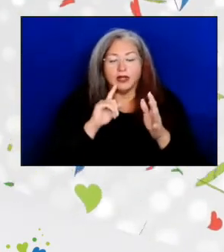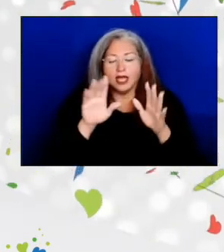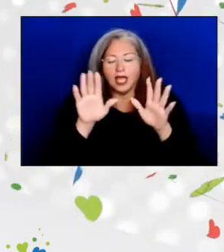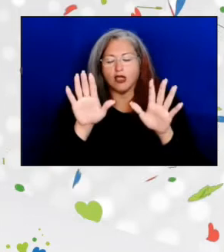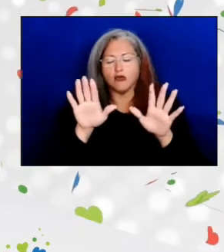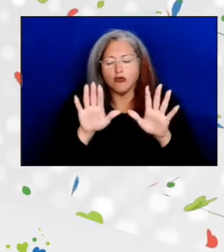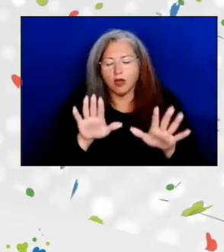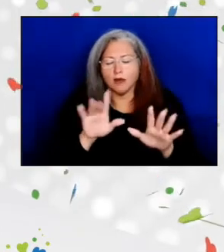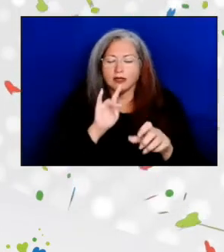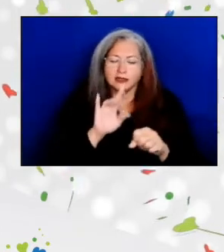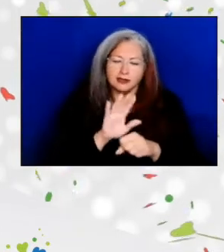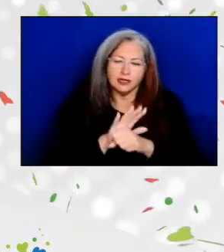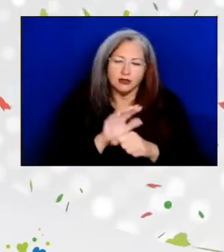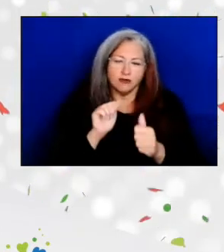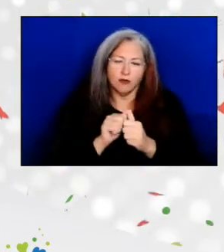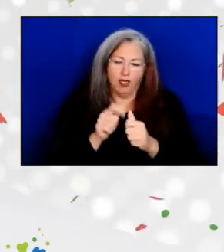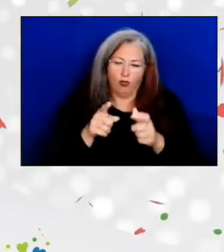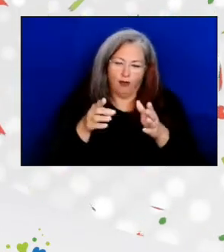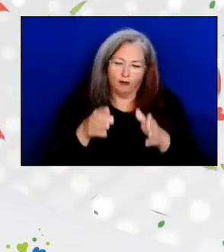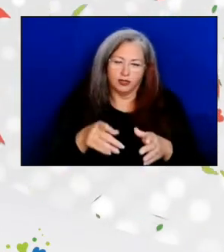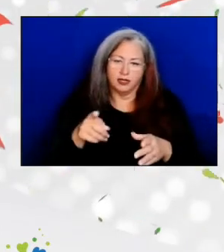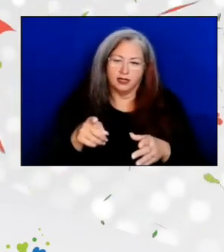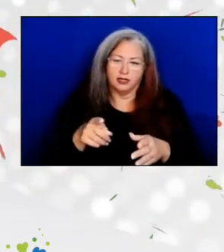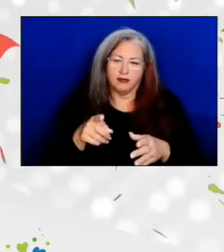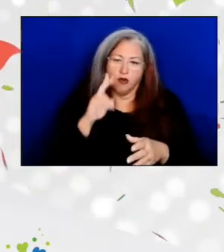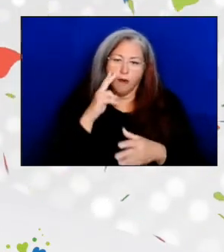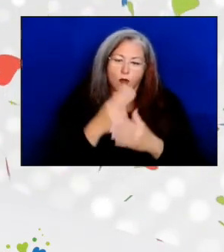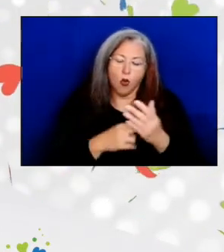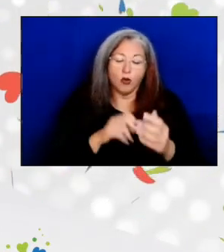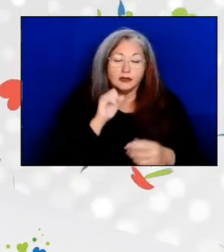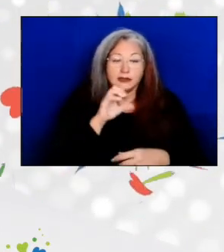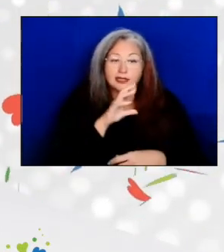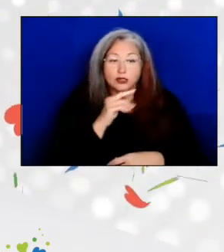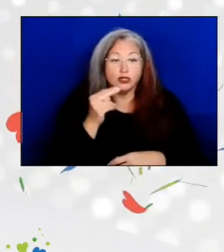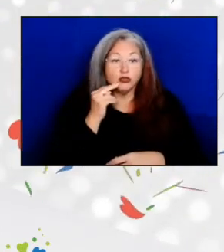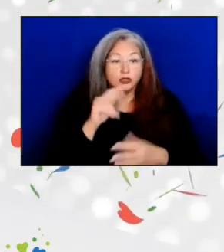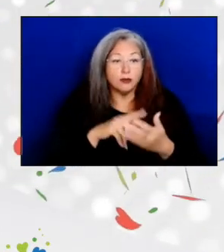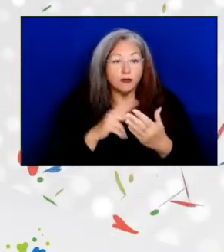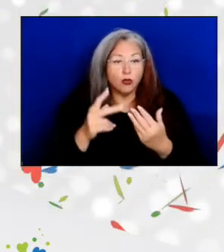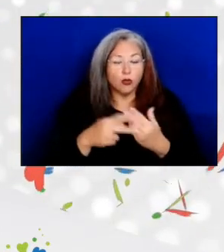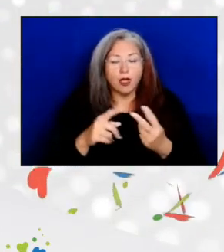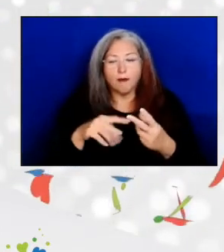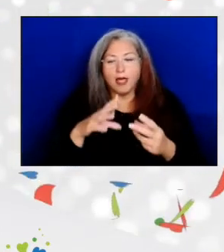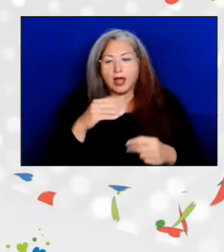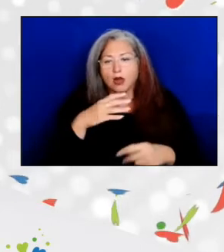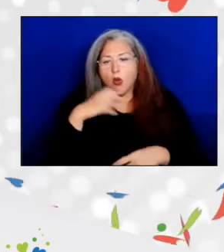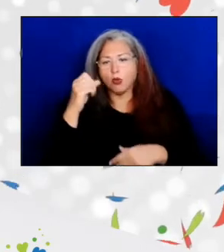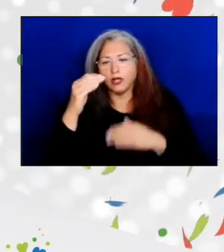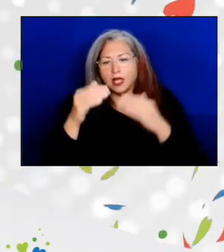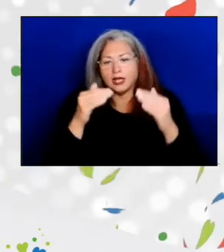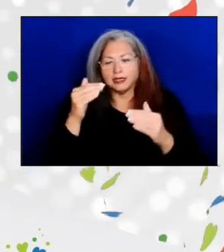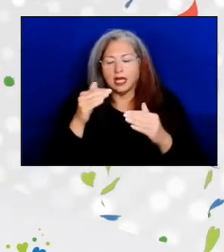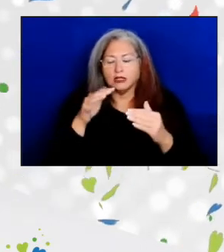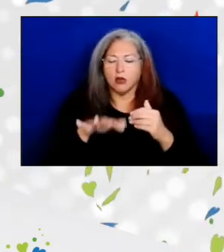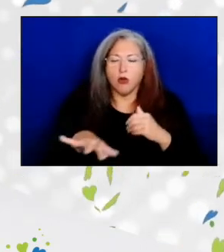by an individual to both the Senior Nutrition Program and the older adults it serves across the country.